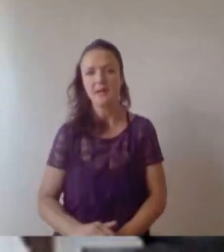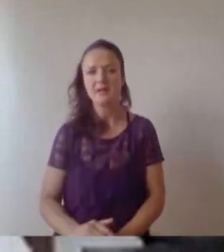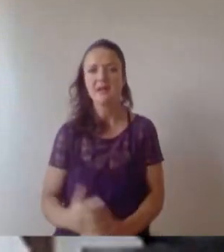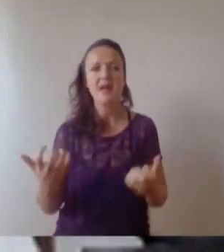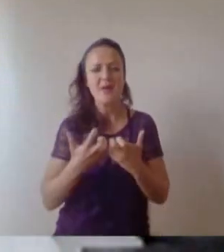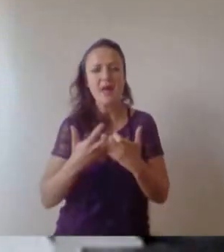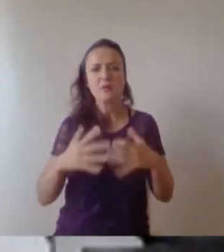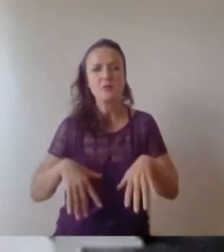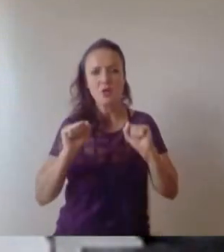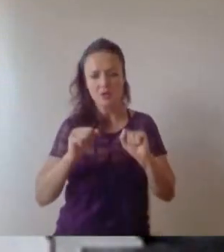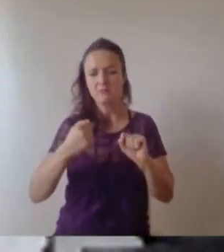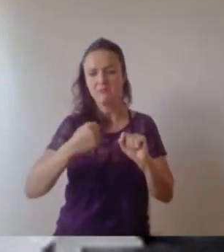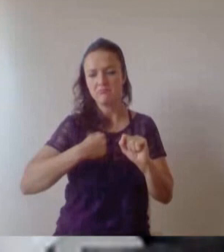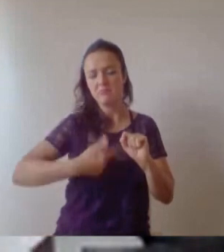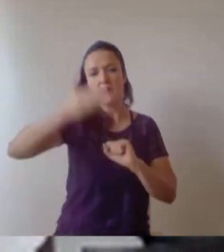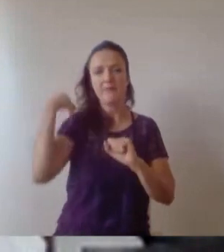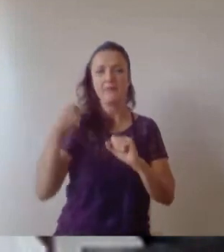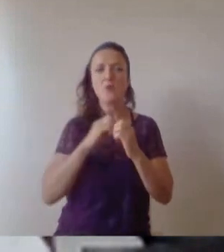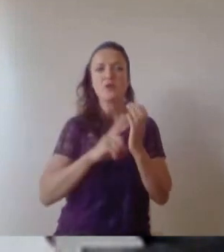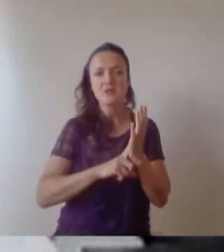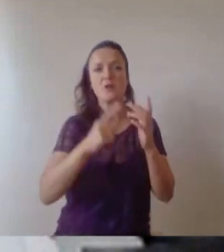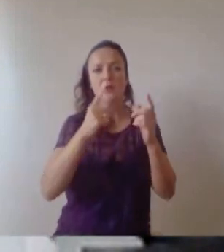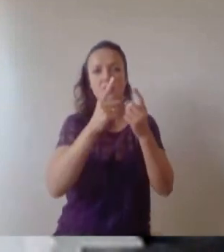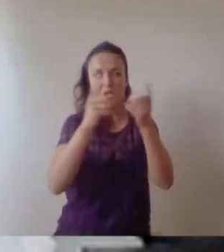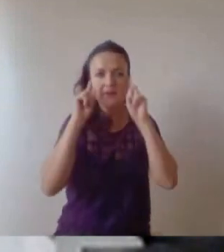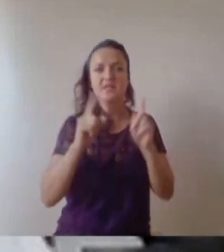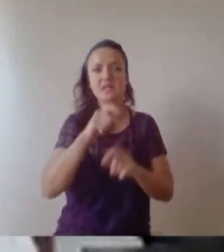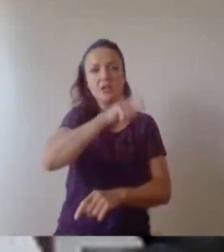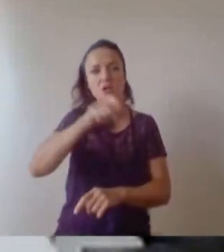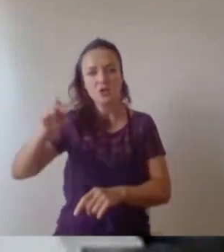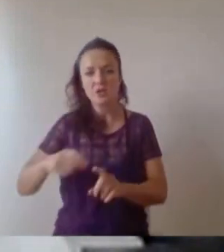student between 2005 and 2009, studying Computer Science and I will